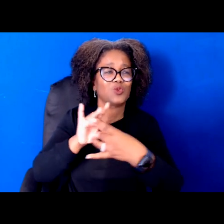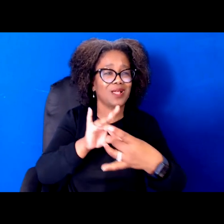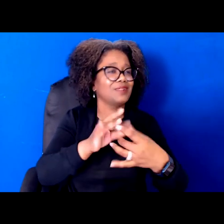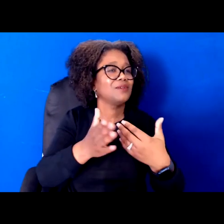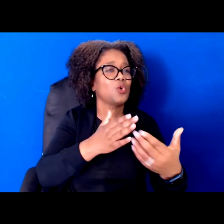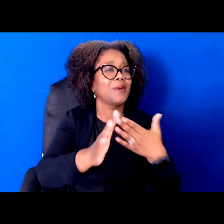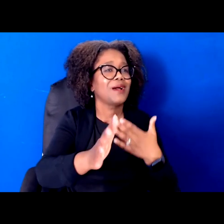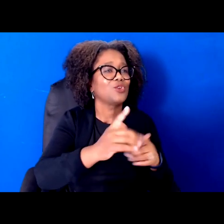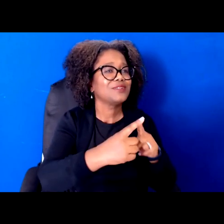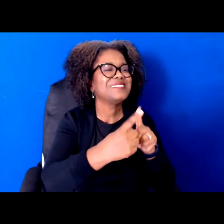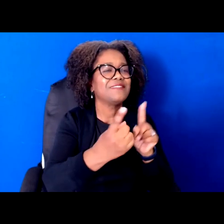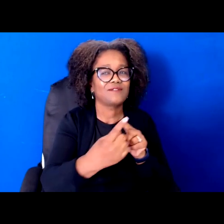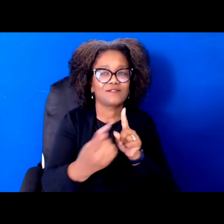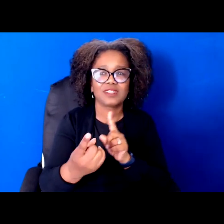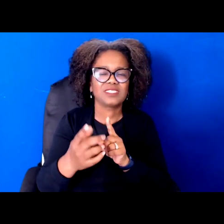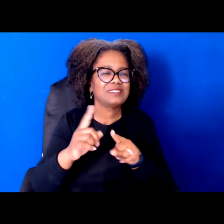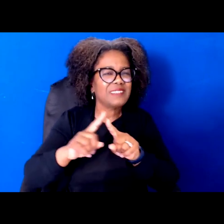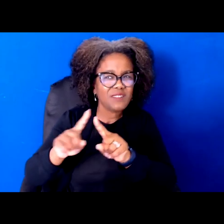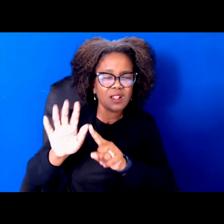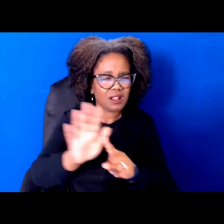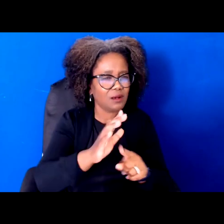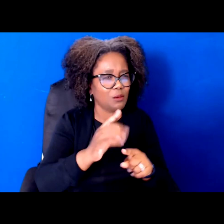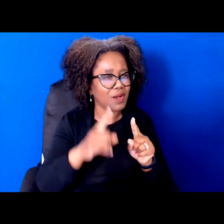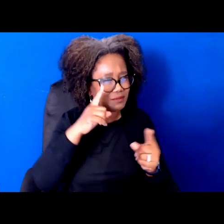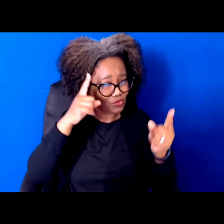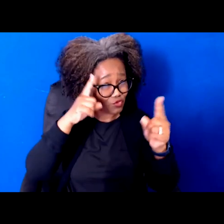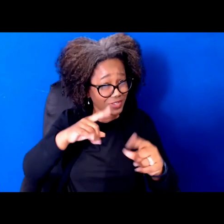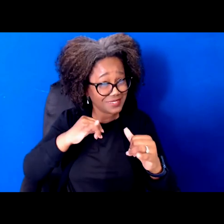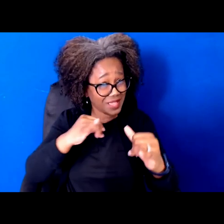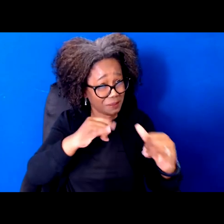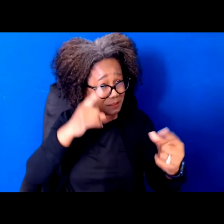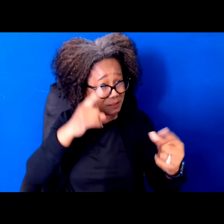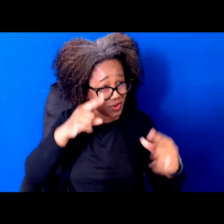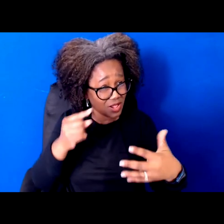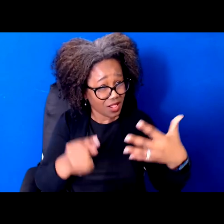Manuel and John, you know, over the last couple of years, we've also begun integrating race